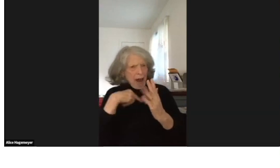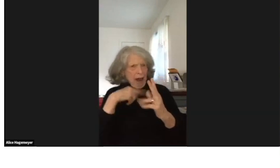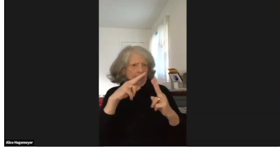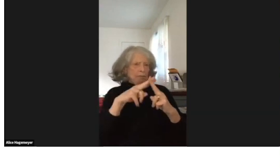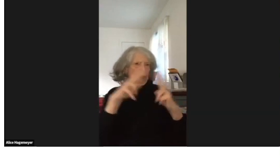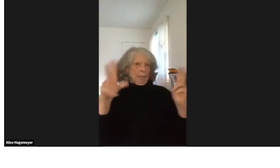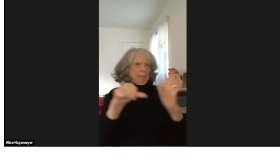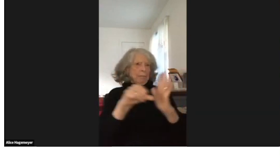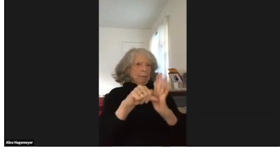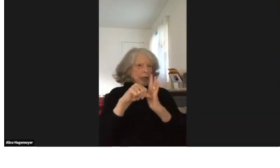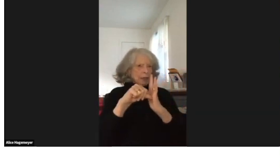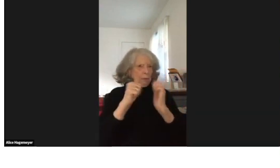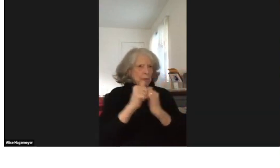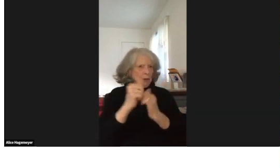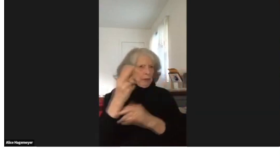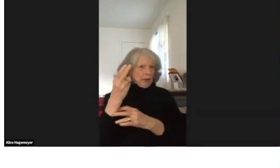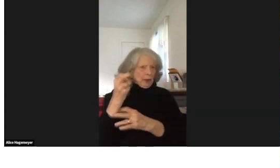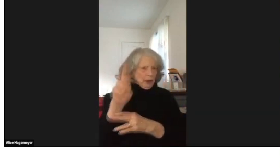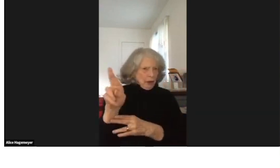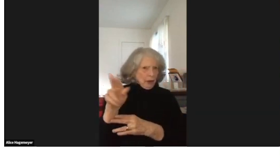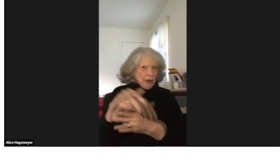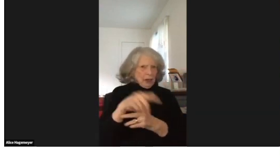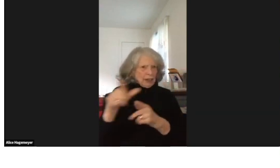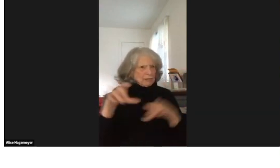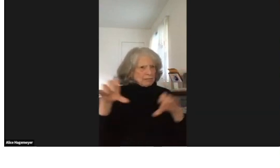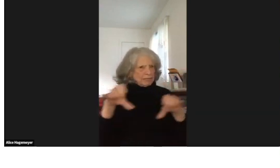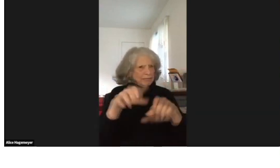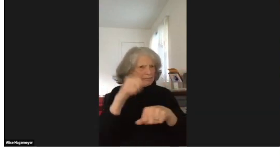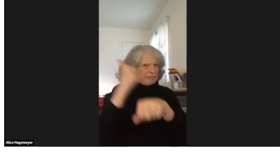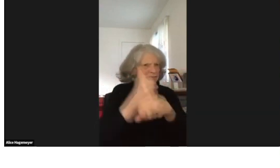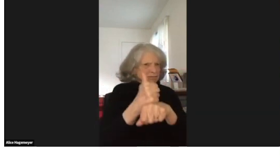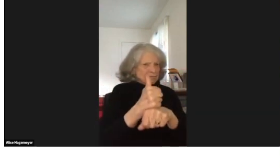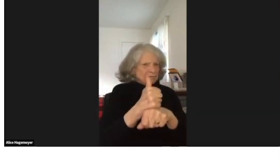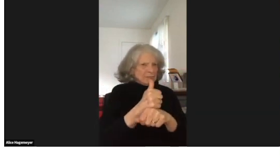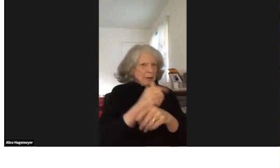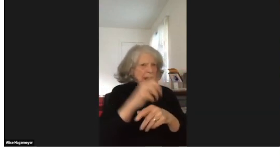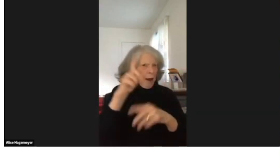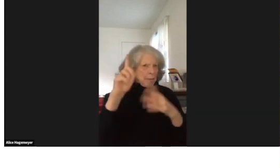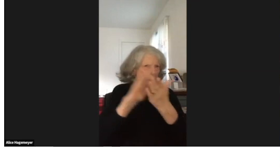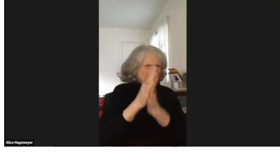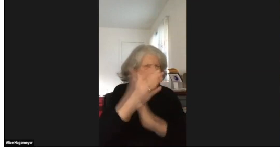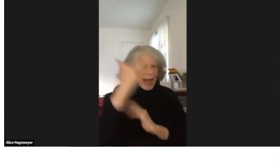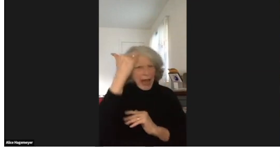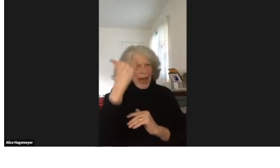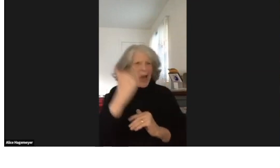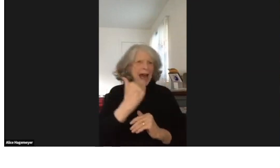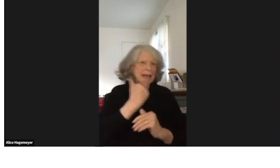I have read about Danica but I had not yet met her. I'm so impressed by her.